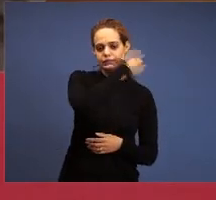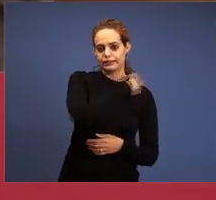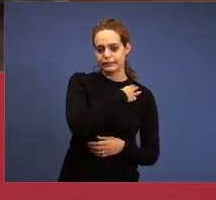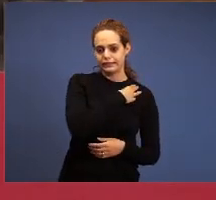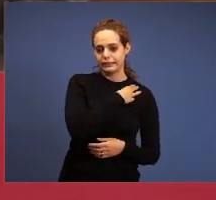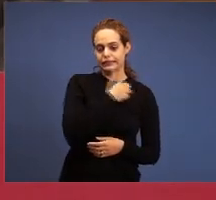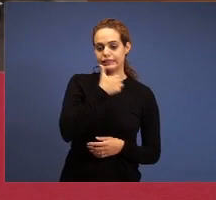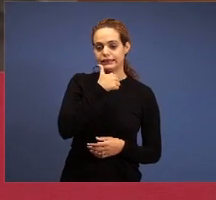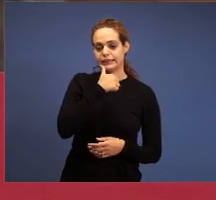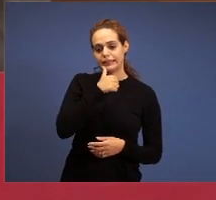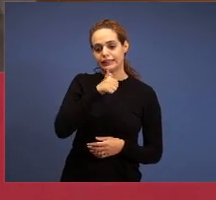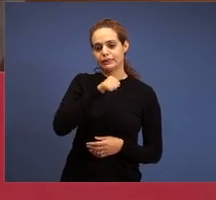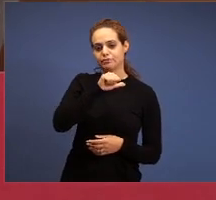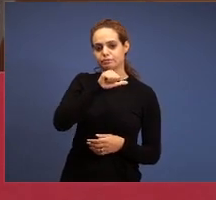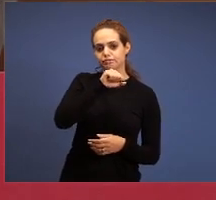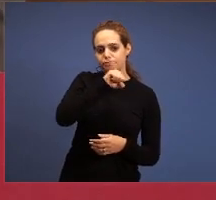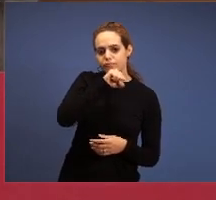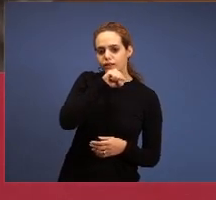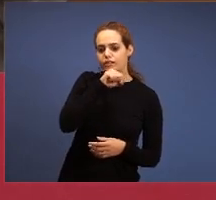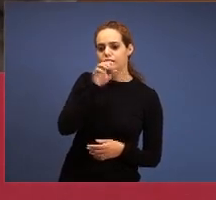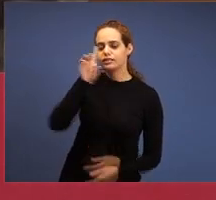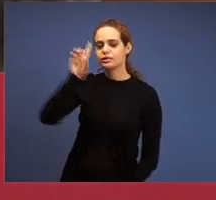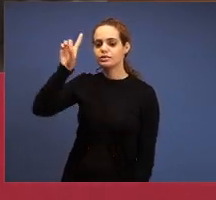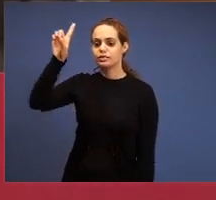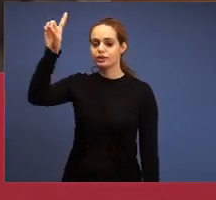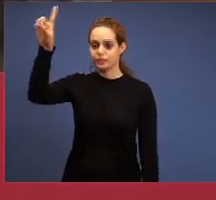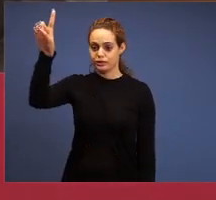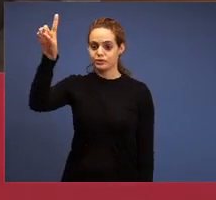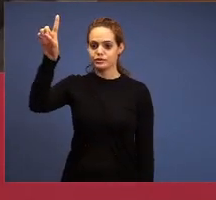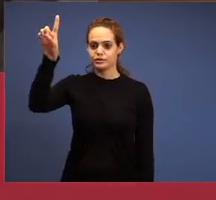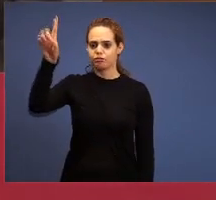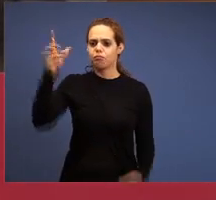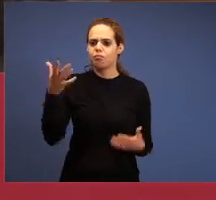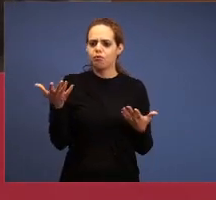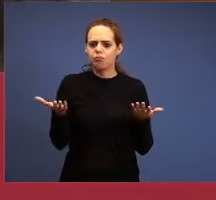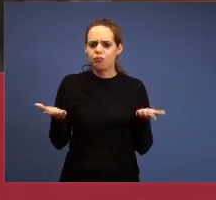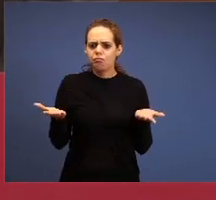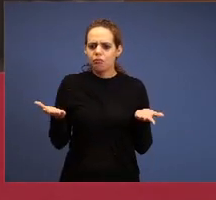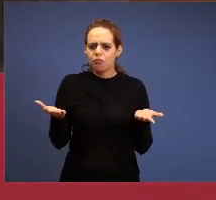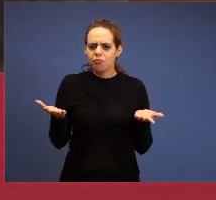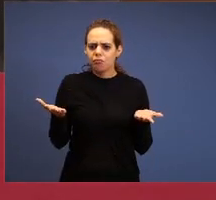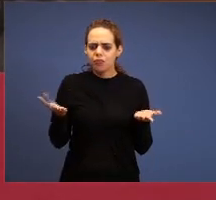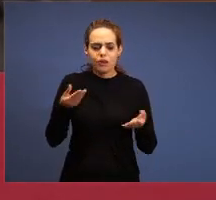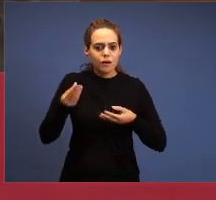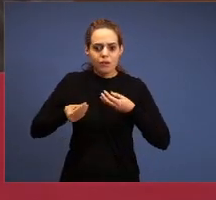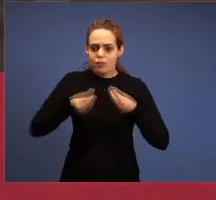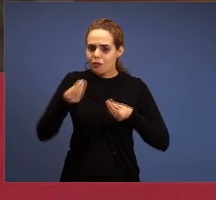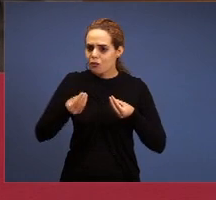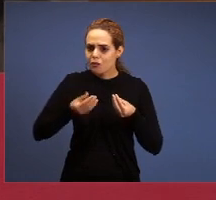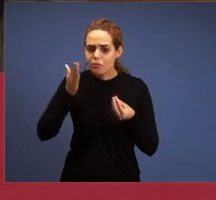carnal mother of Jesus she became the mother of God, who understands this? It's difficult to